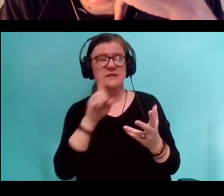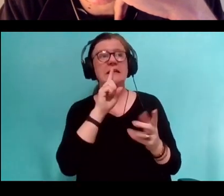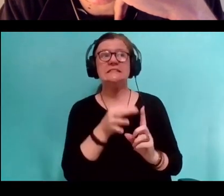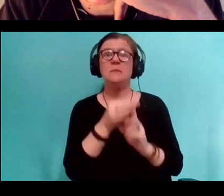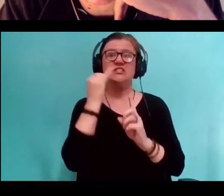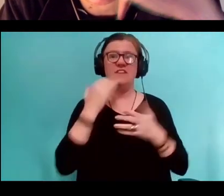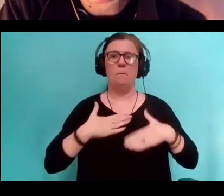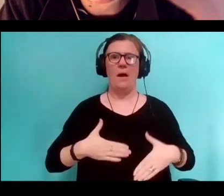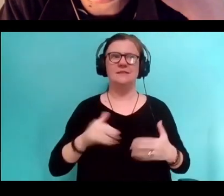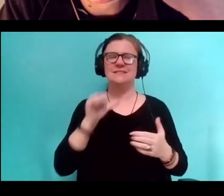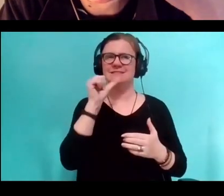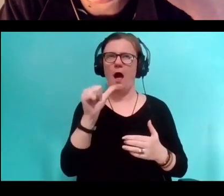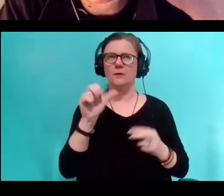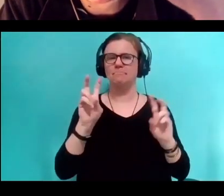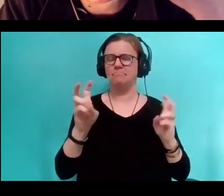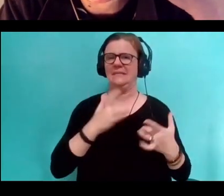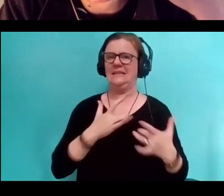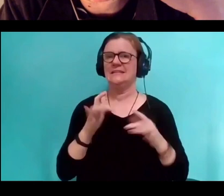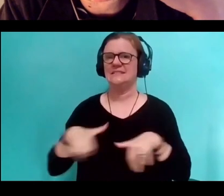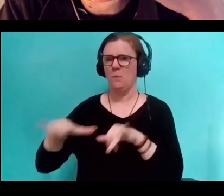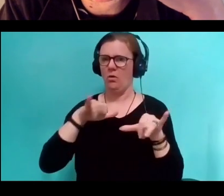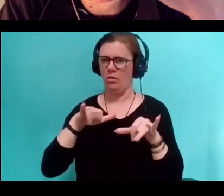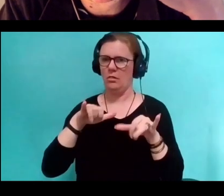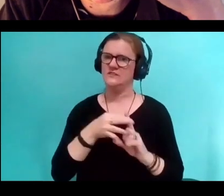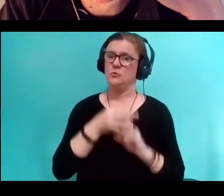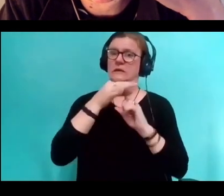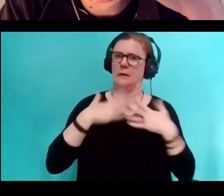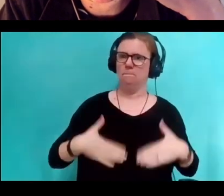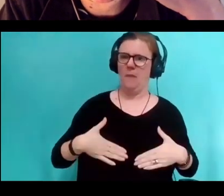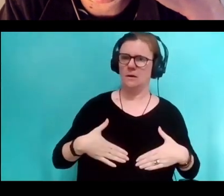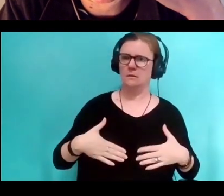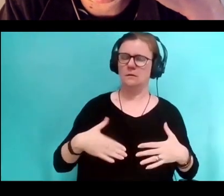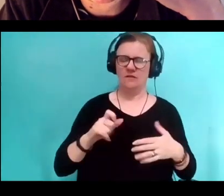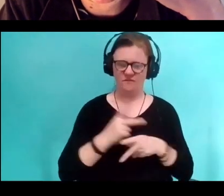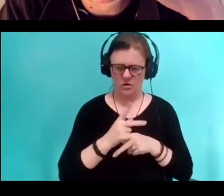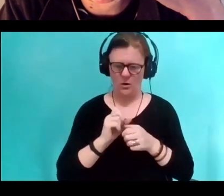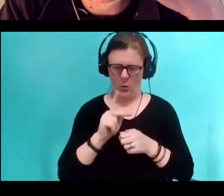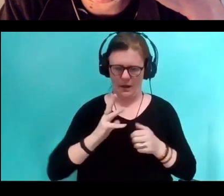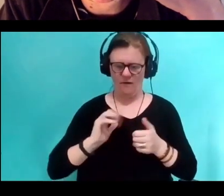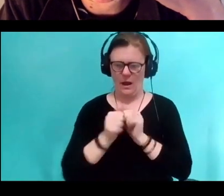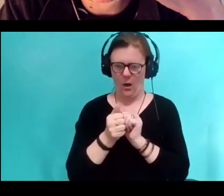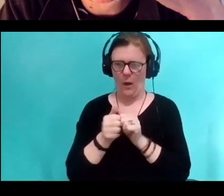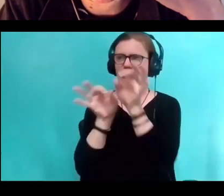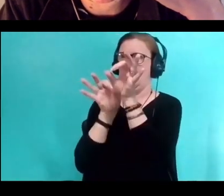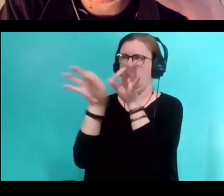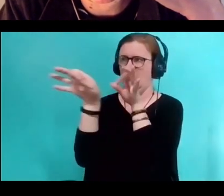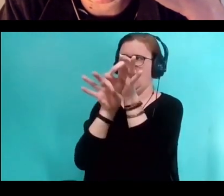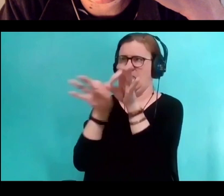And so you have really gotta think about how to be cogent, clear, engaging and get them to listen.